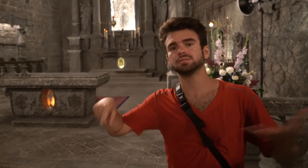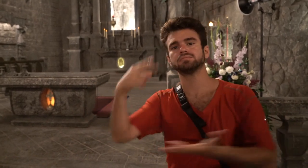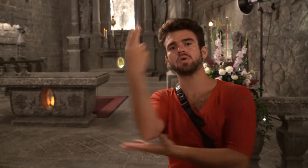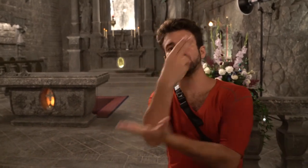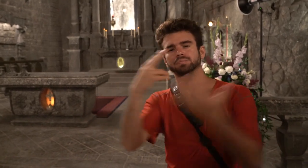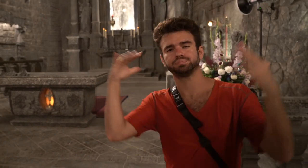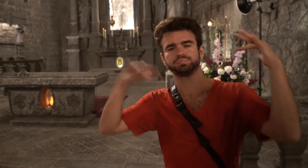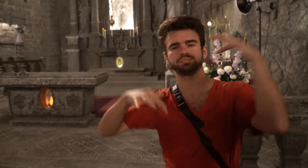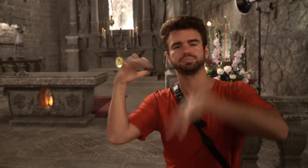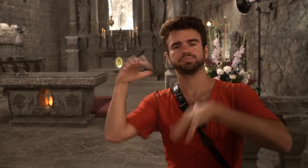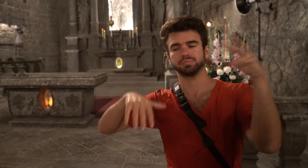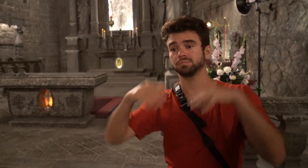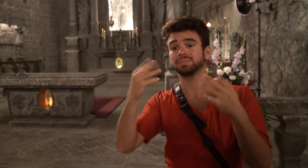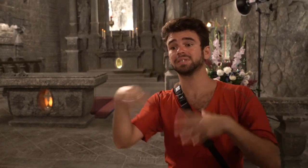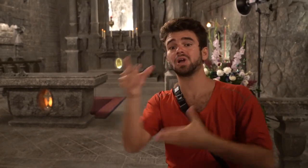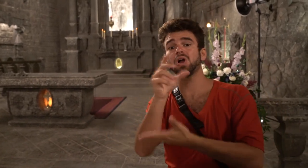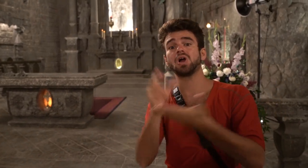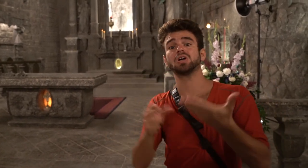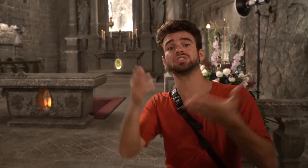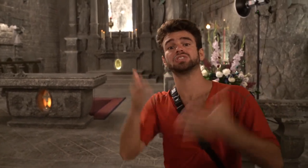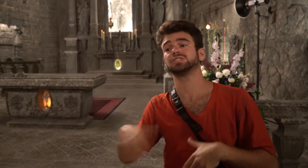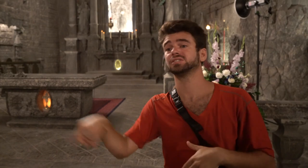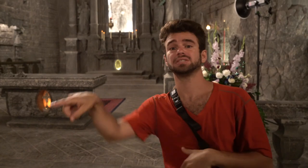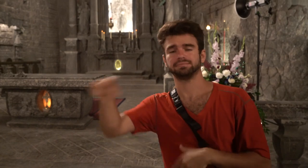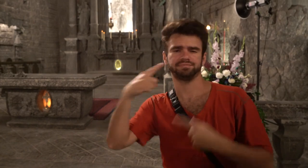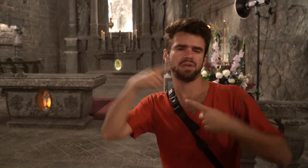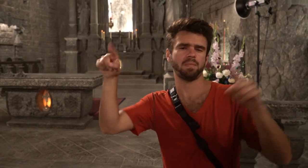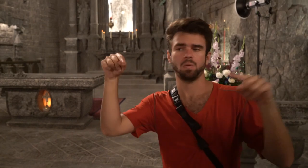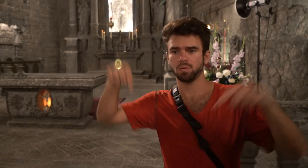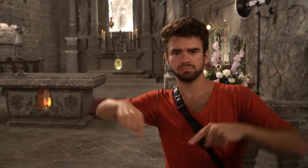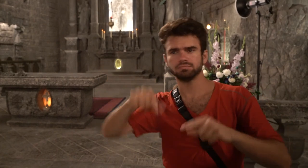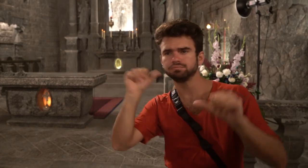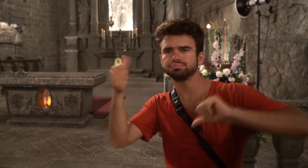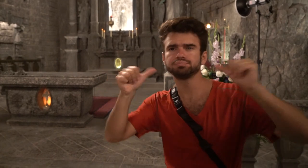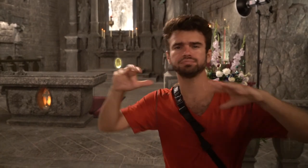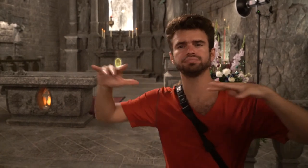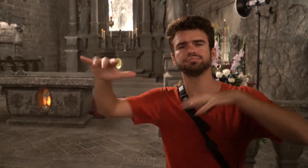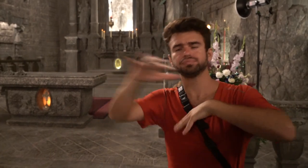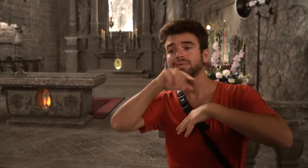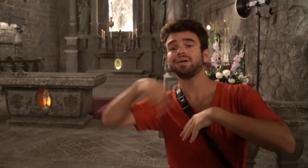Many artists came here to create statues including everything else like this cathedral.